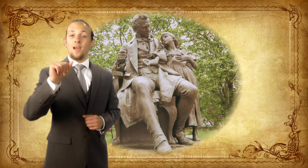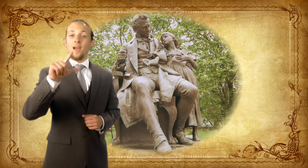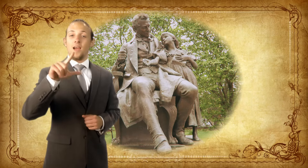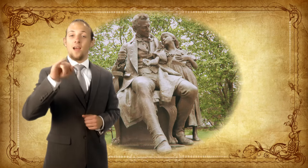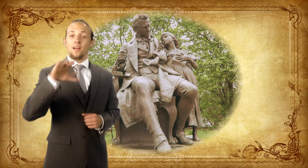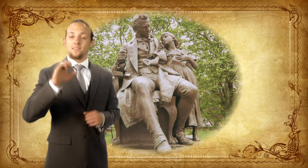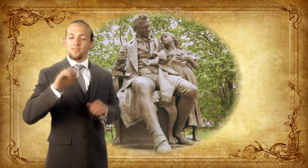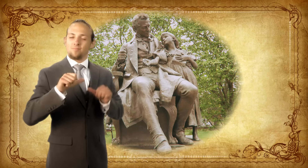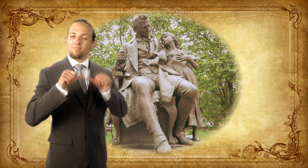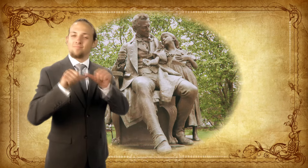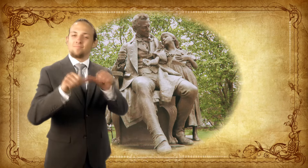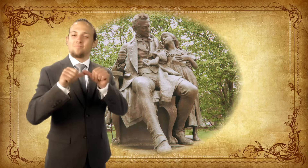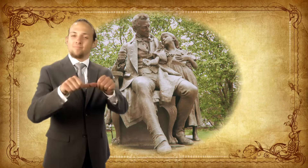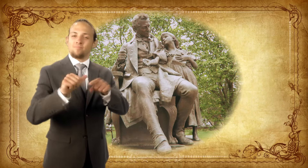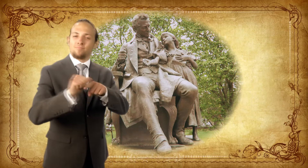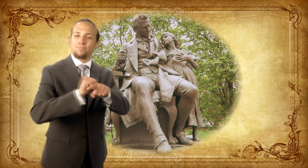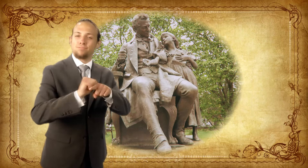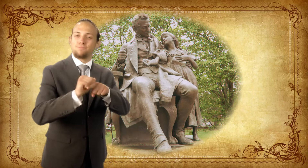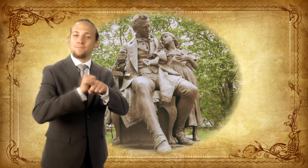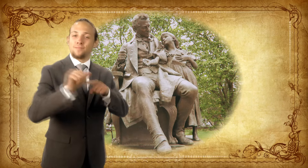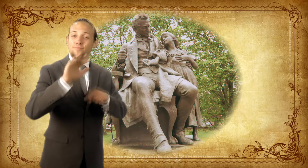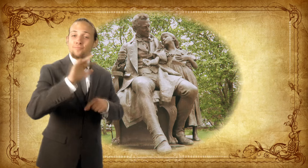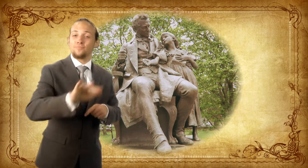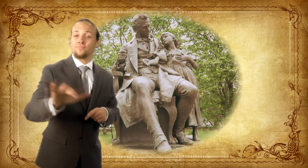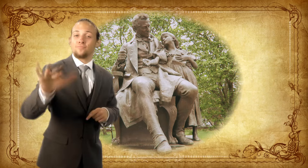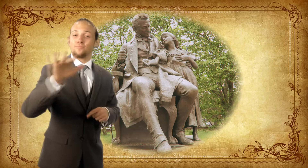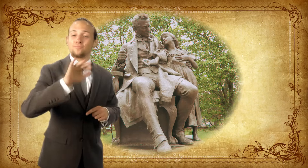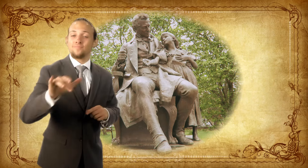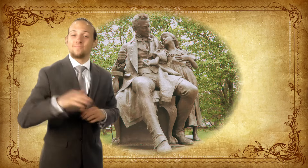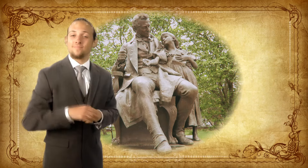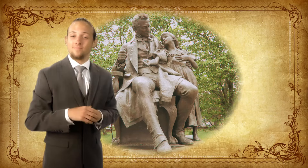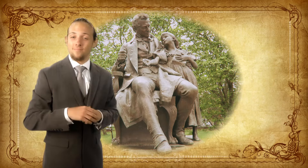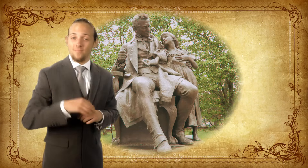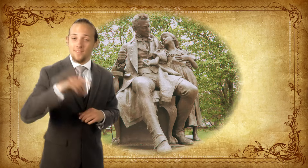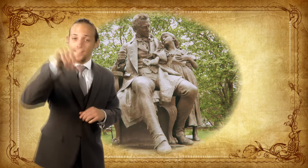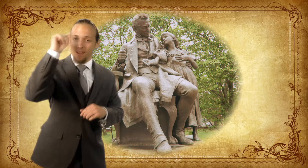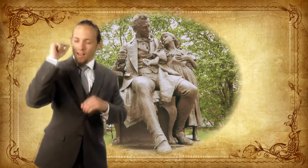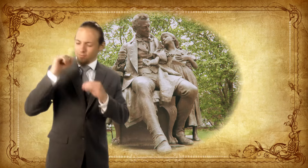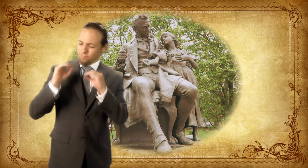Thomas and Alice continued to practice their finger-spelling.